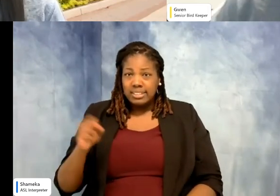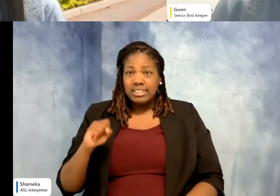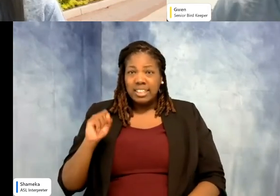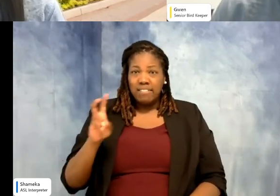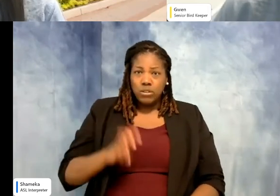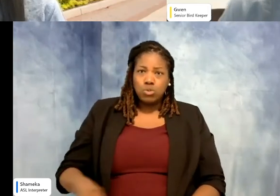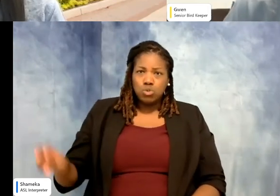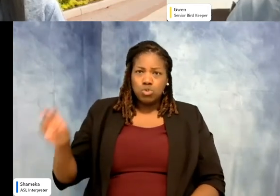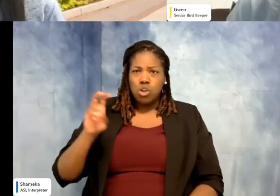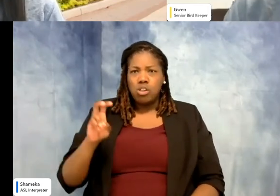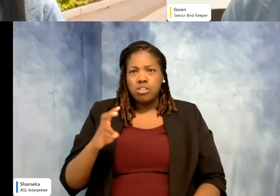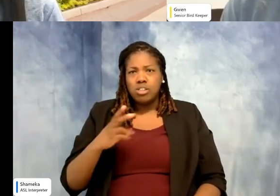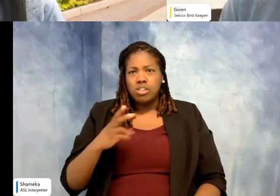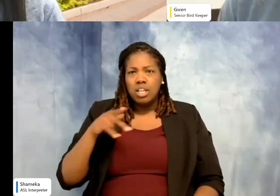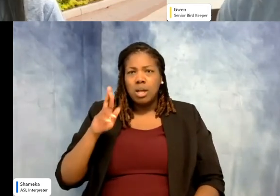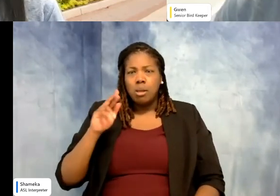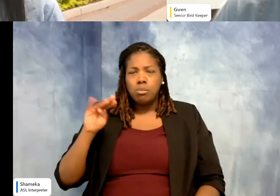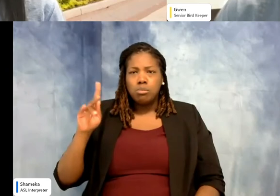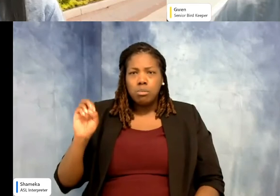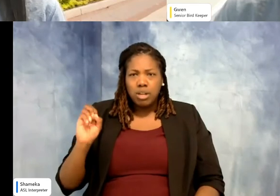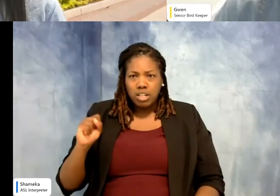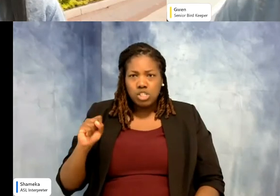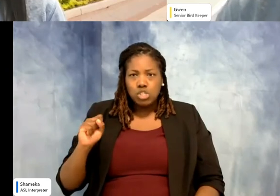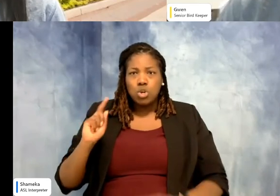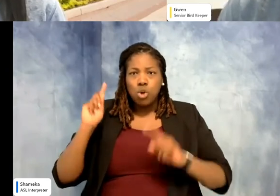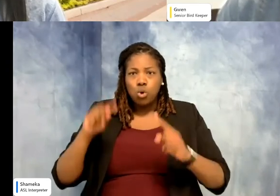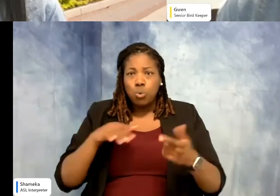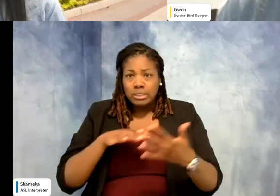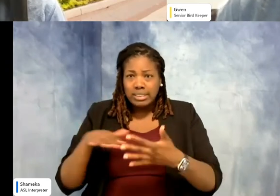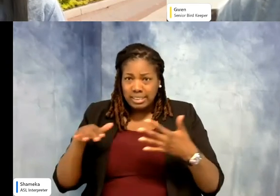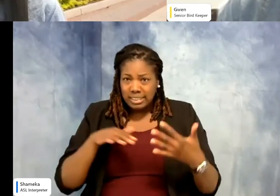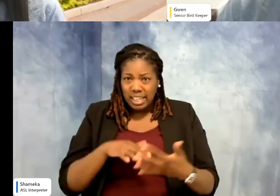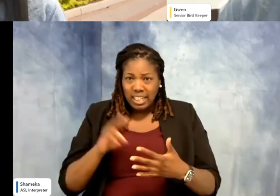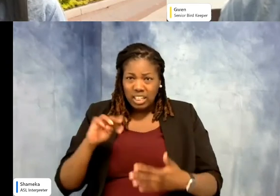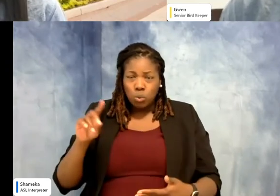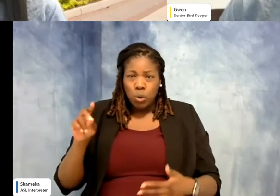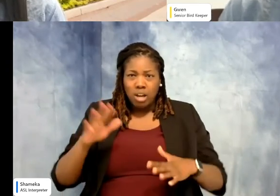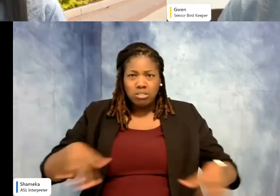say you like primates, and you get to go out and study primates in the wild. Smithsonian, the